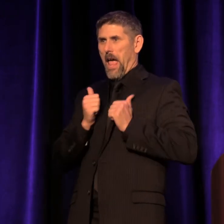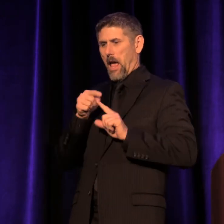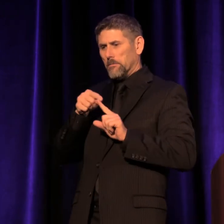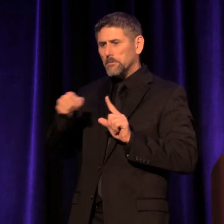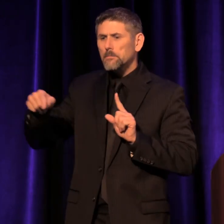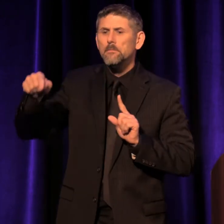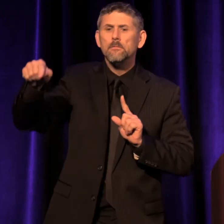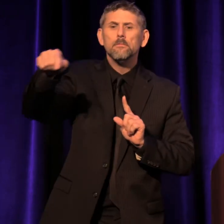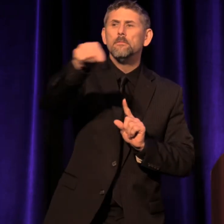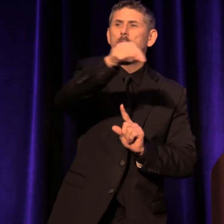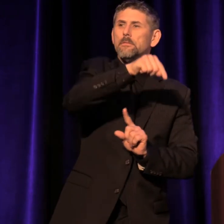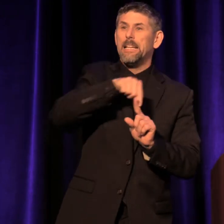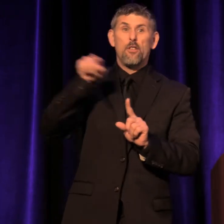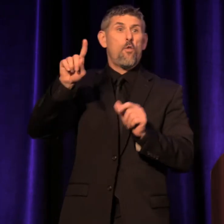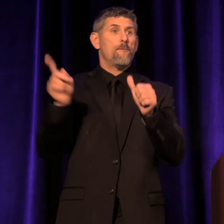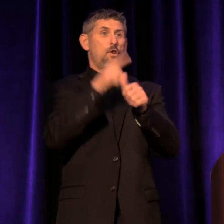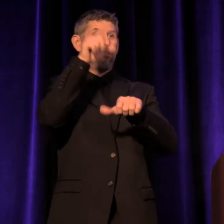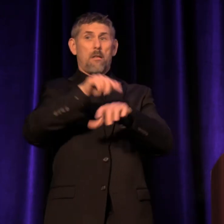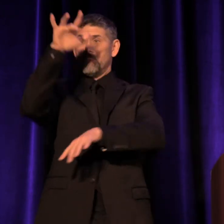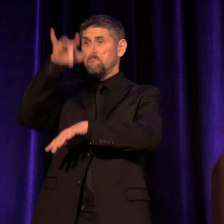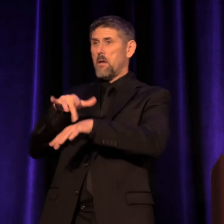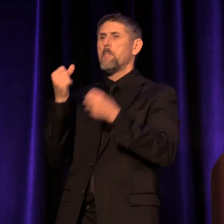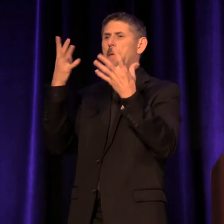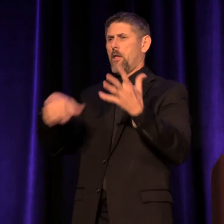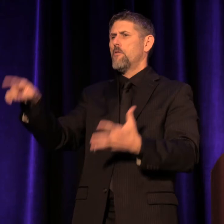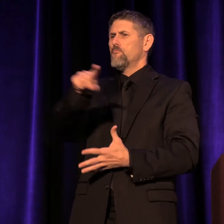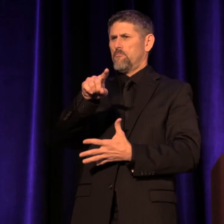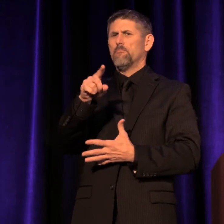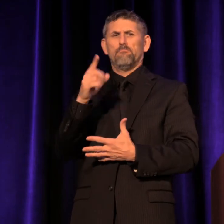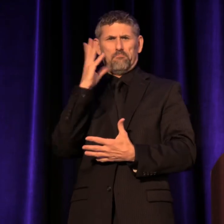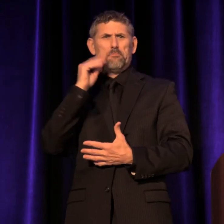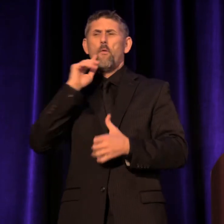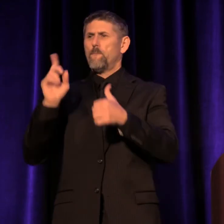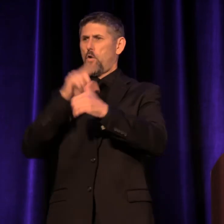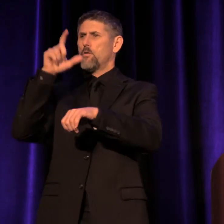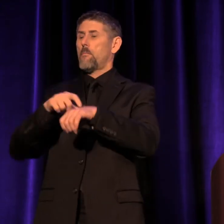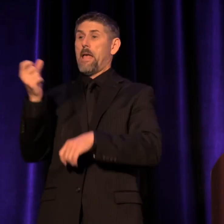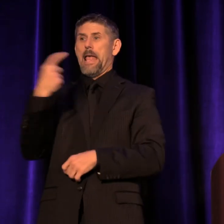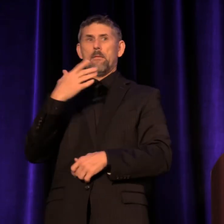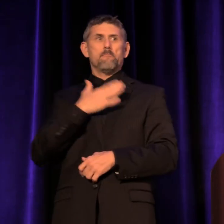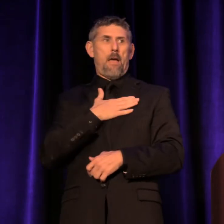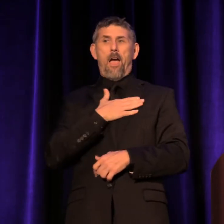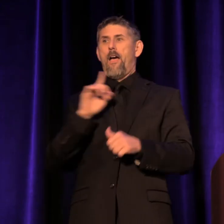and I know many of you are experiencing your first conference, ask me about my first conference.